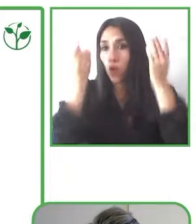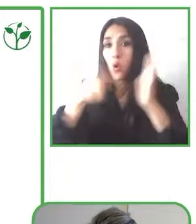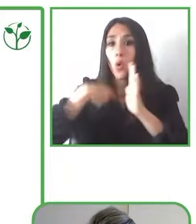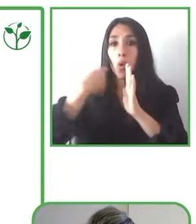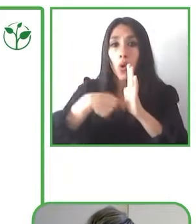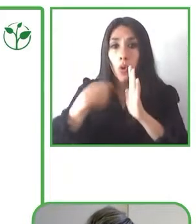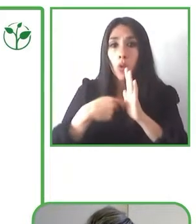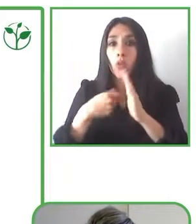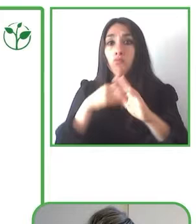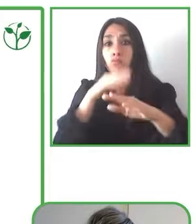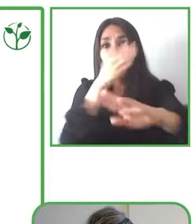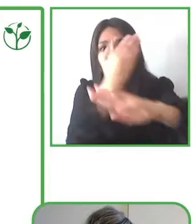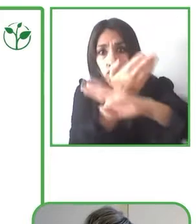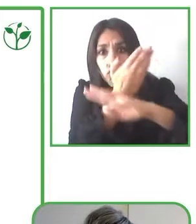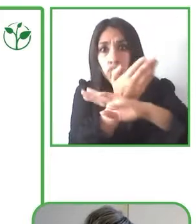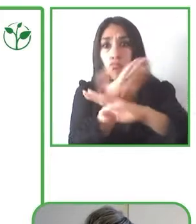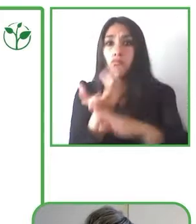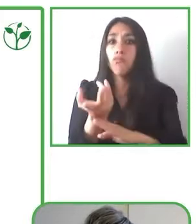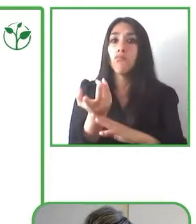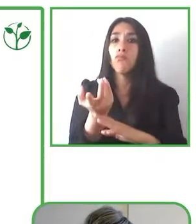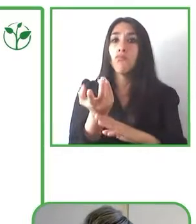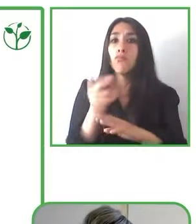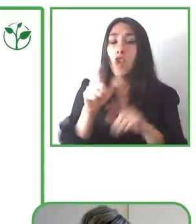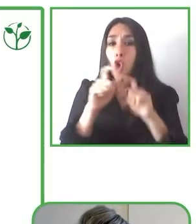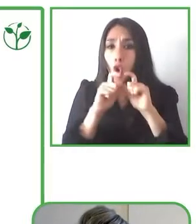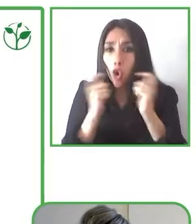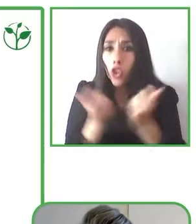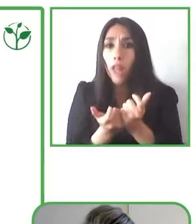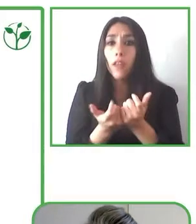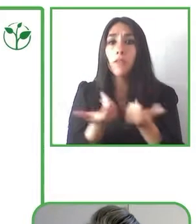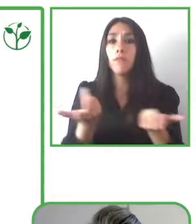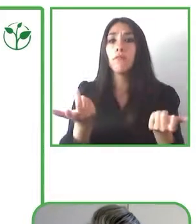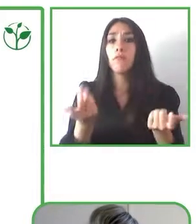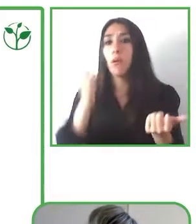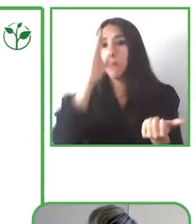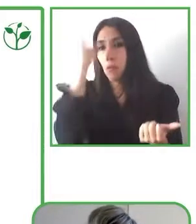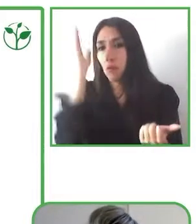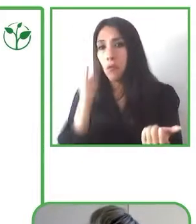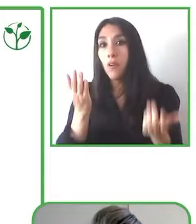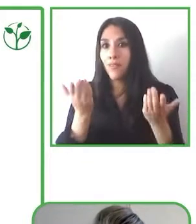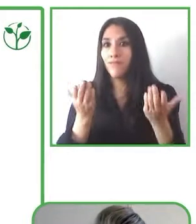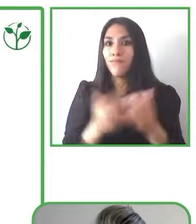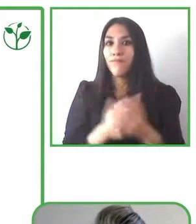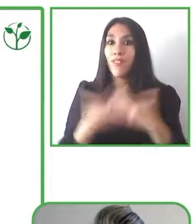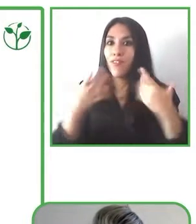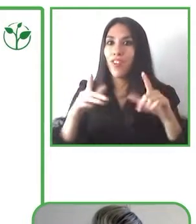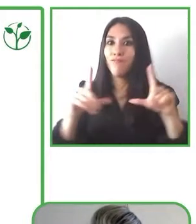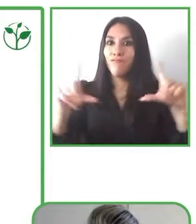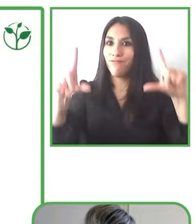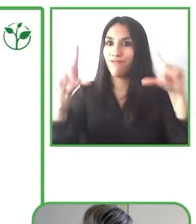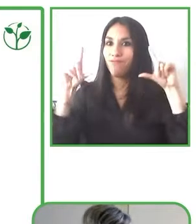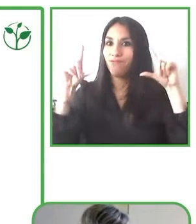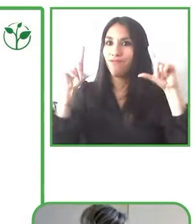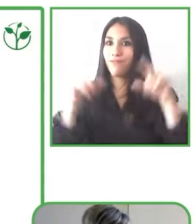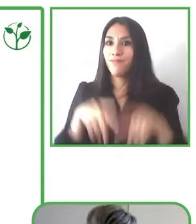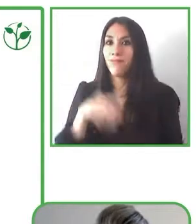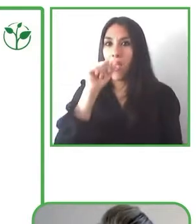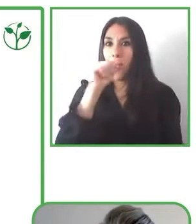also are going to go to the National Congress of Brazil you can see on the photo here when